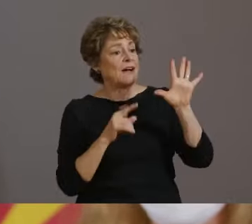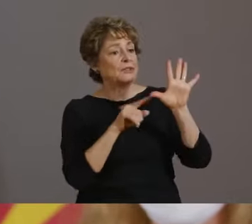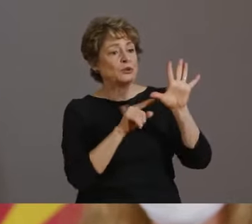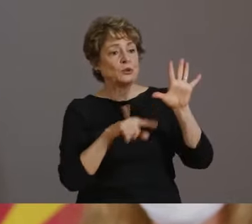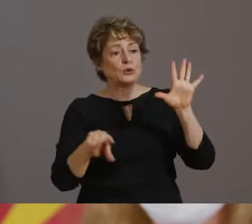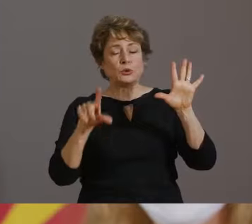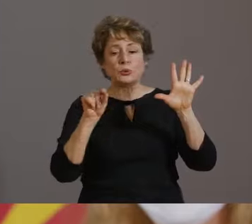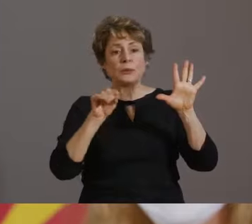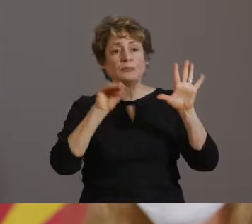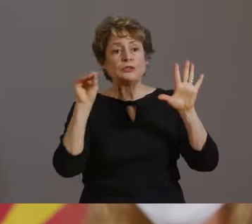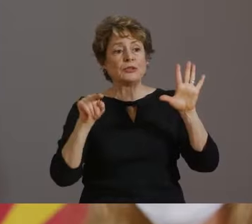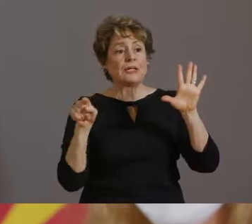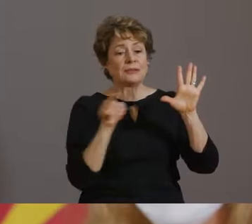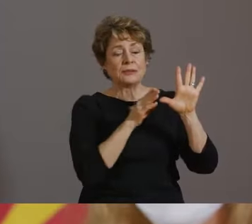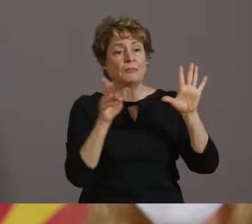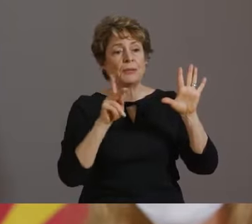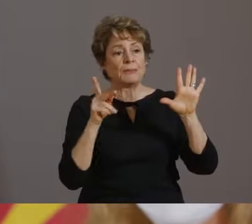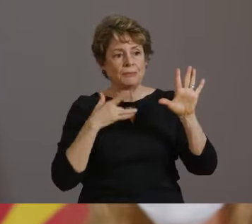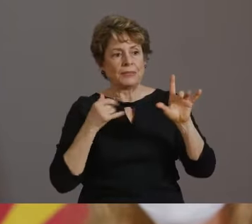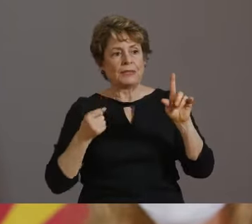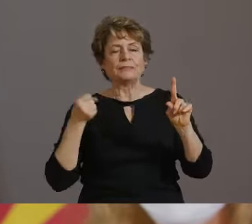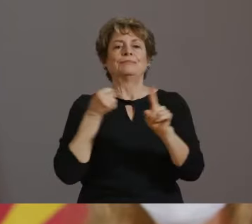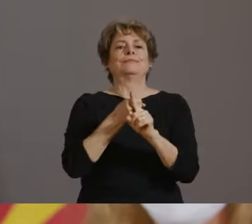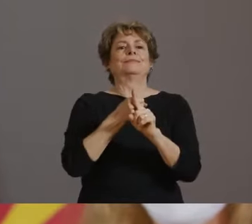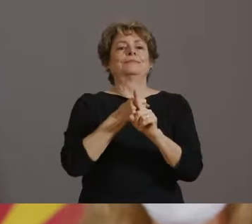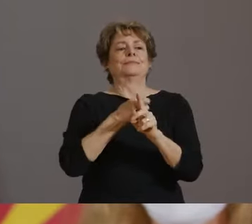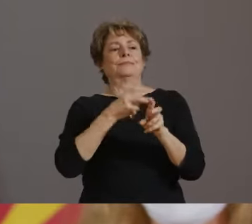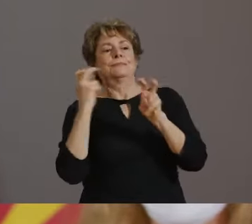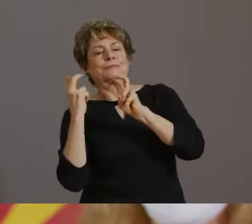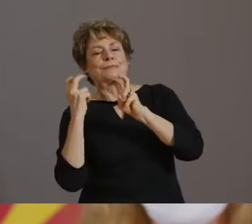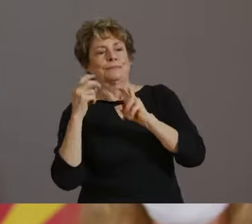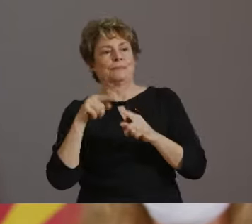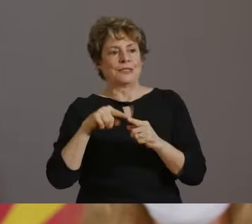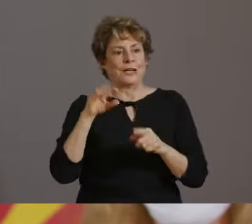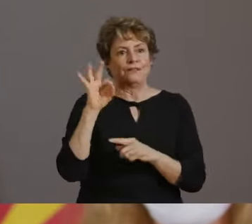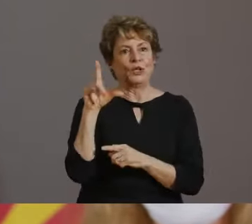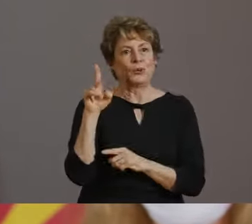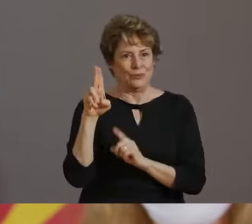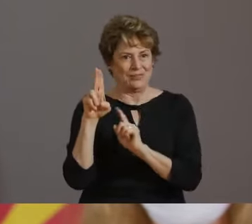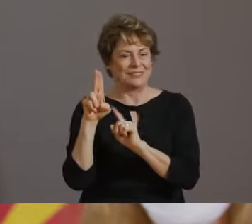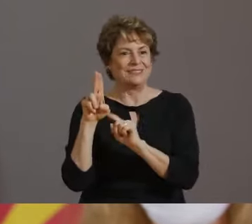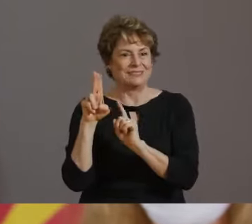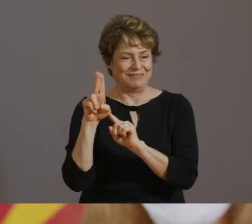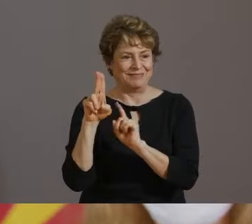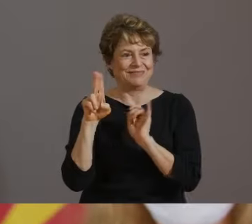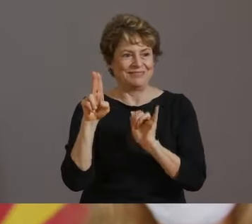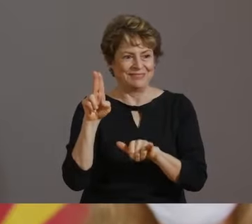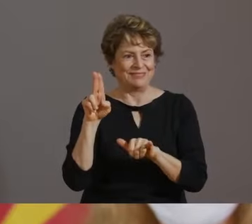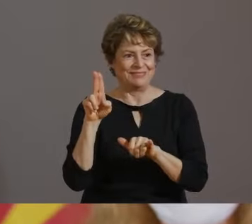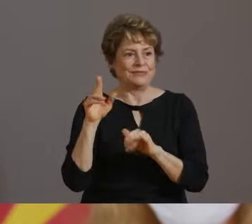MORE THAN 4,000 PEOPLE ARE HOSPITALIZED IN ARIZONA WITH FLU COMPLICATIONS.